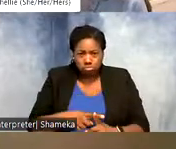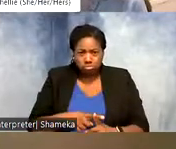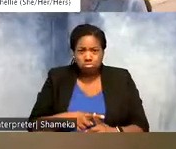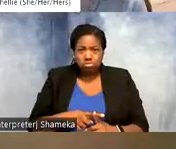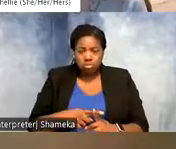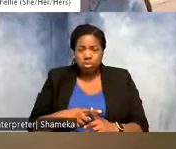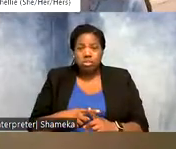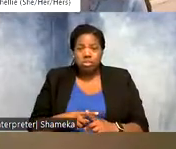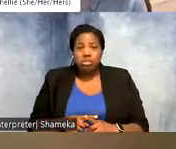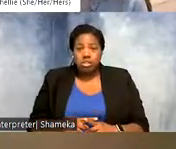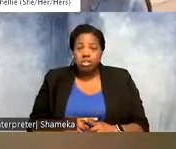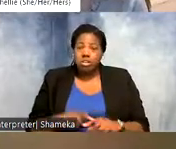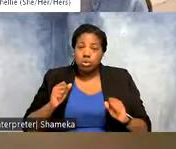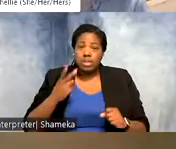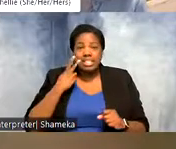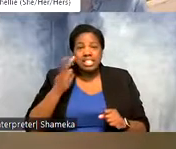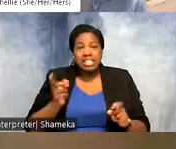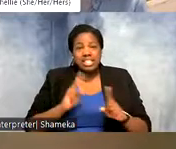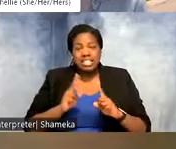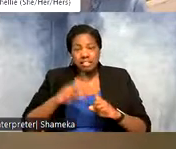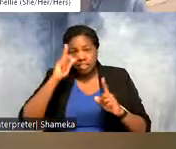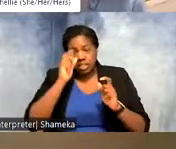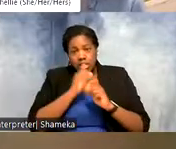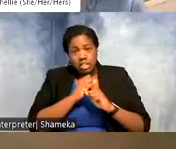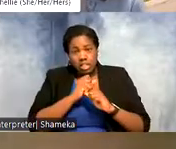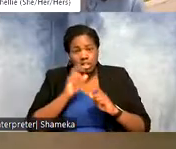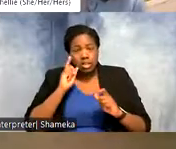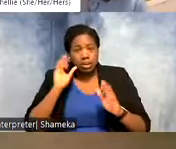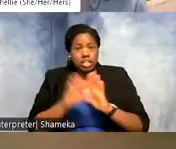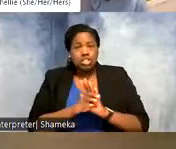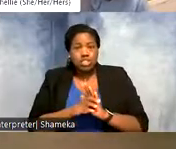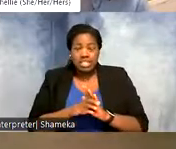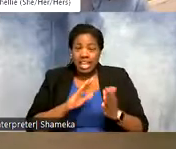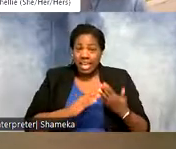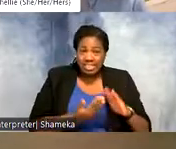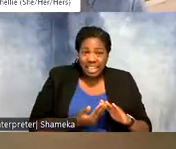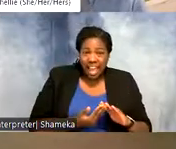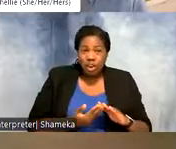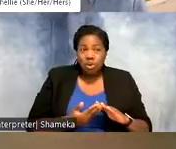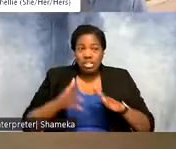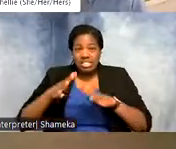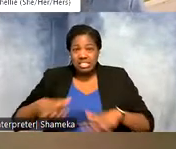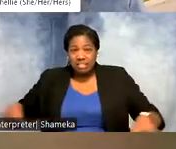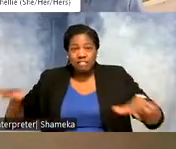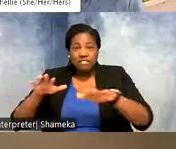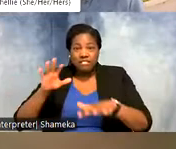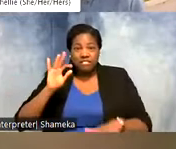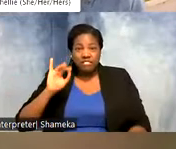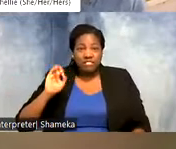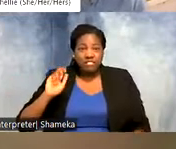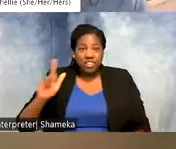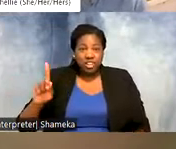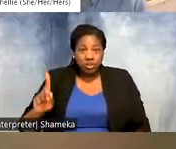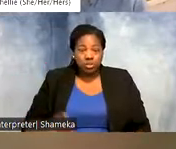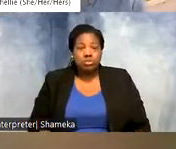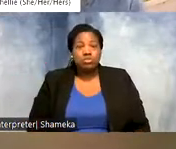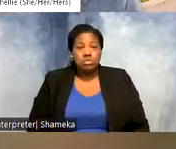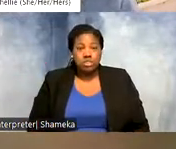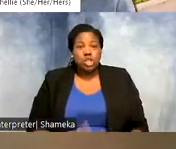you could look at the imagery there. Is it a town? Is it a field? Is it a wetland? That sort